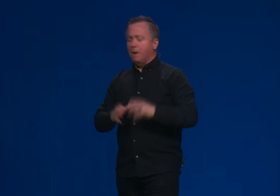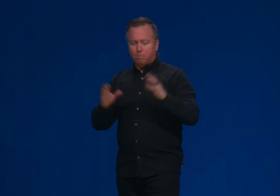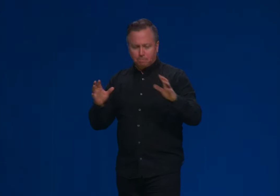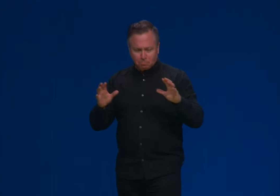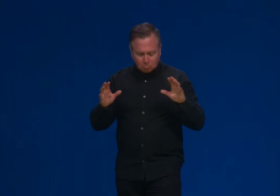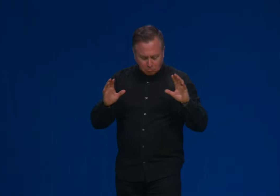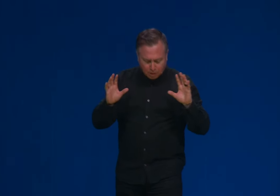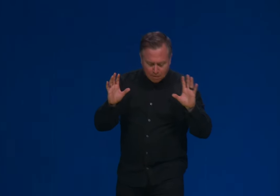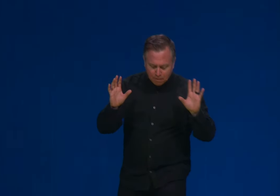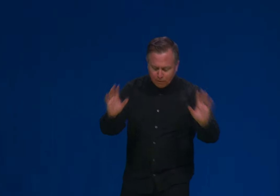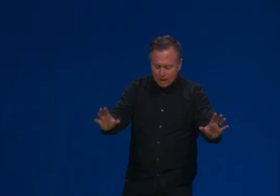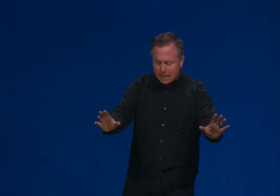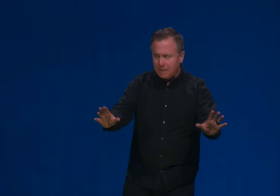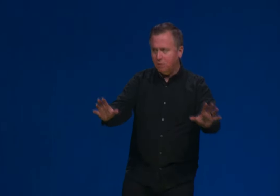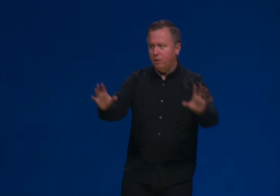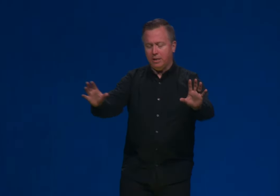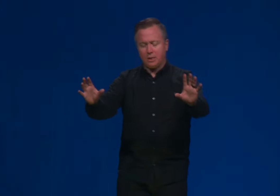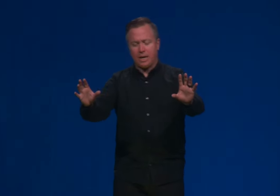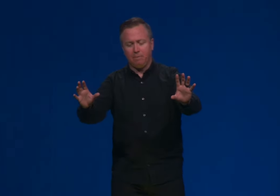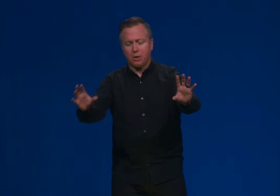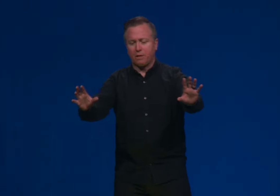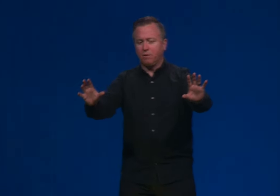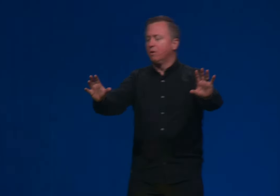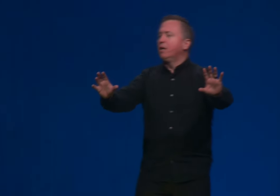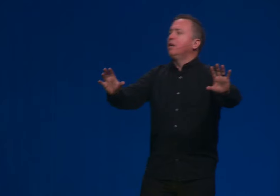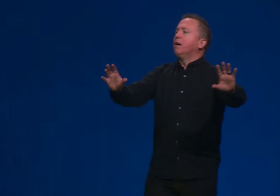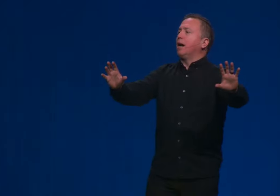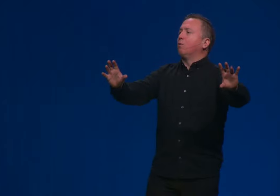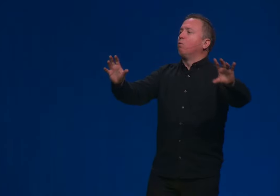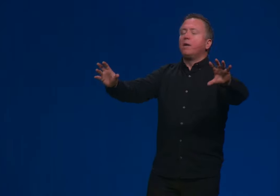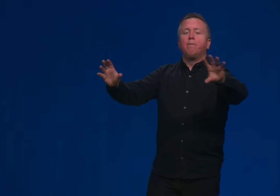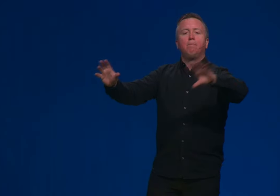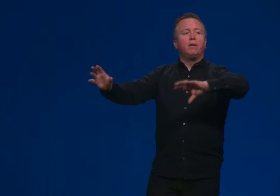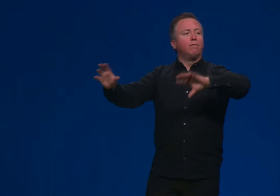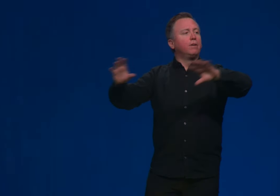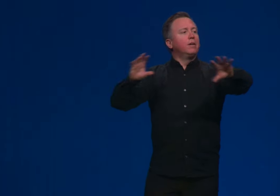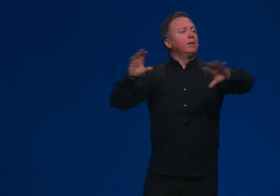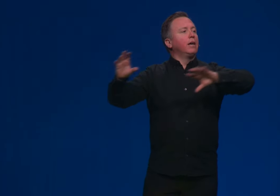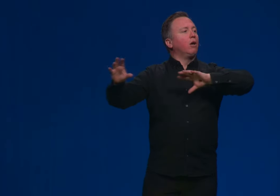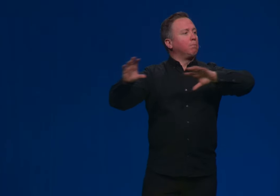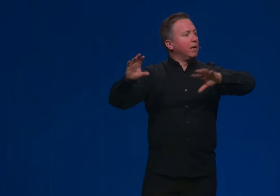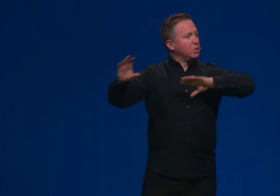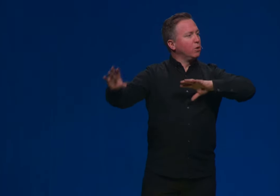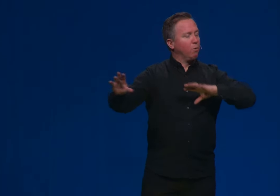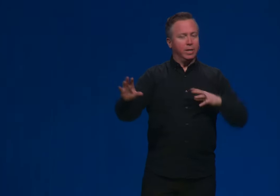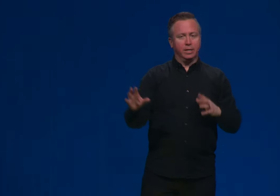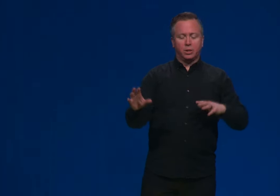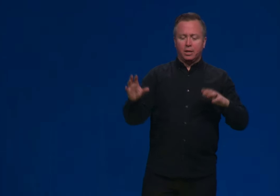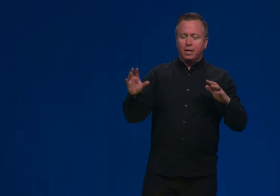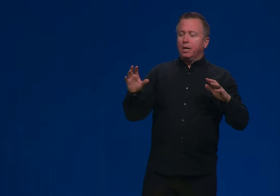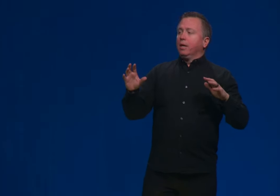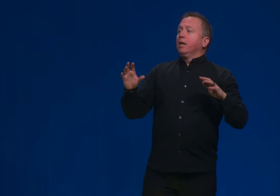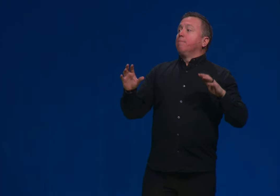Now, before I get into what it is saying, let me just give you before I get into what it is say, let me just give you one bit of help as you go to read this. Maybe you've heard it said to Genesis one and to contradict